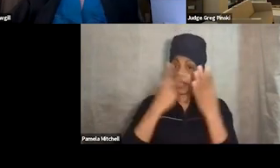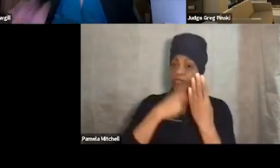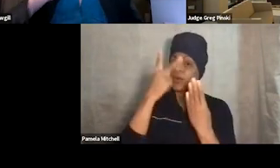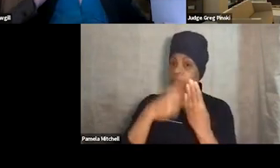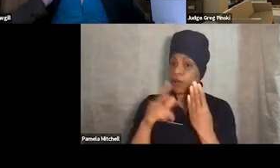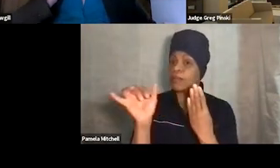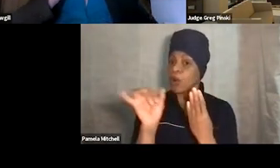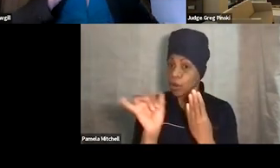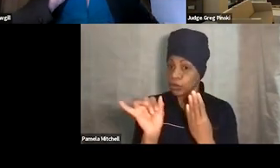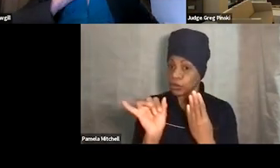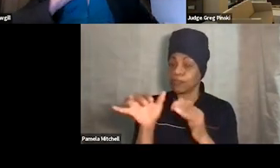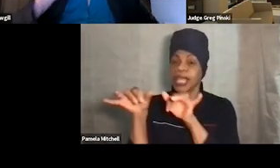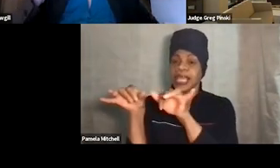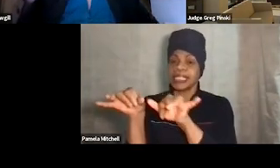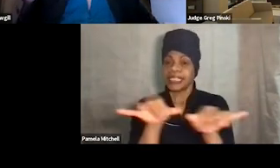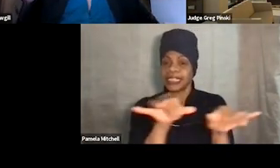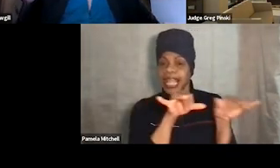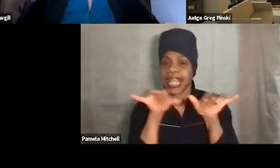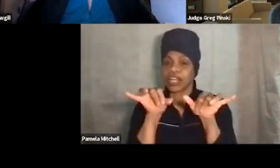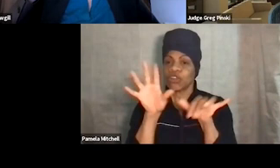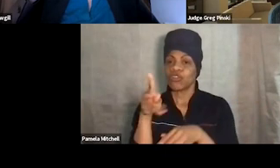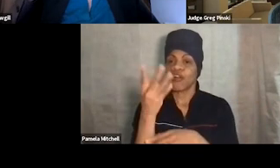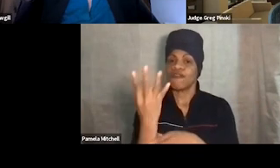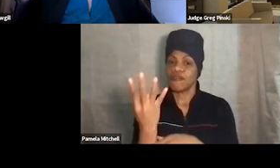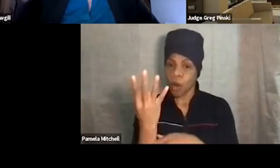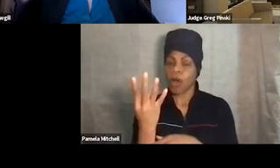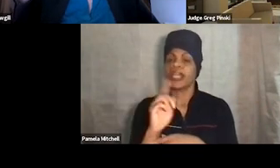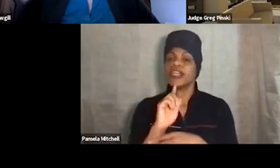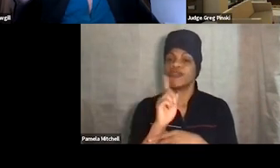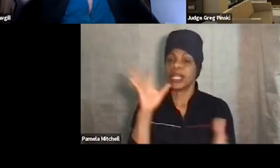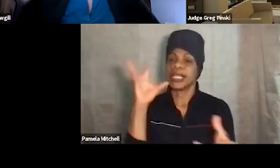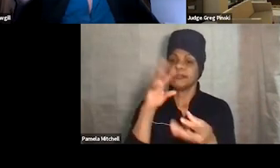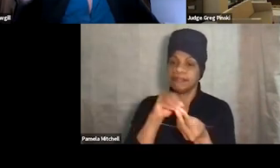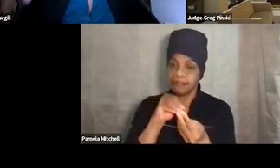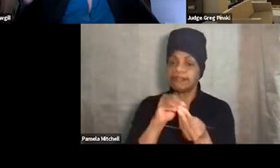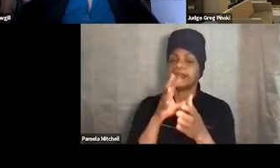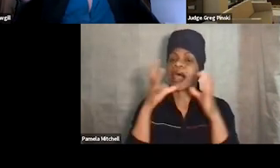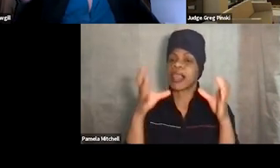So Standard 4, this is Standard 4, and it really encompasses a lot of that we talked about today.